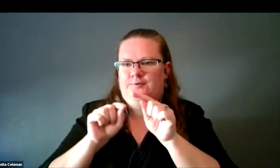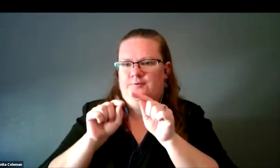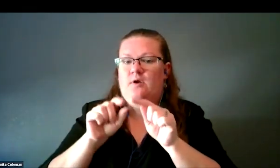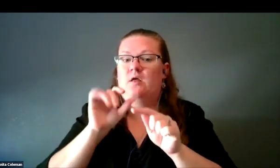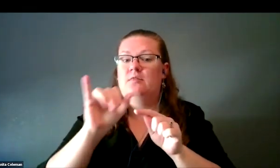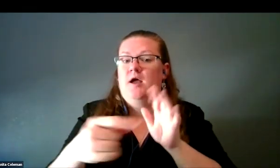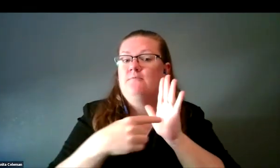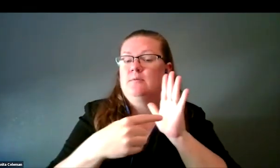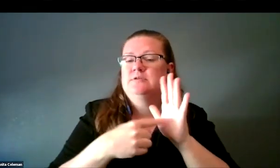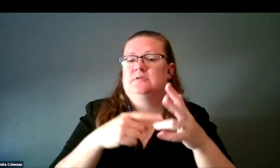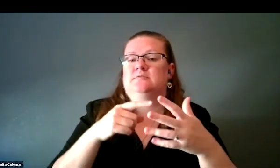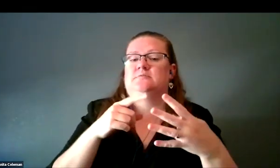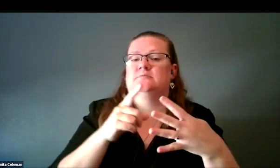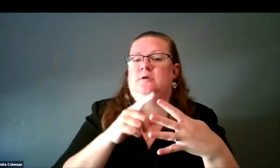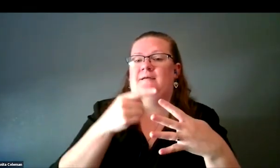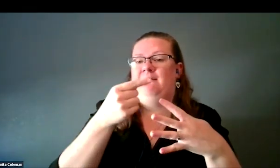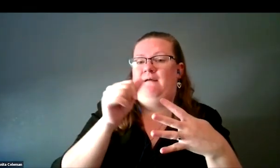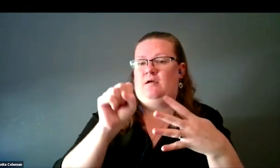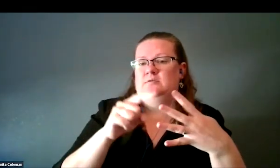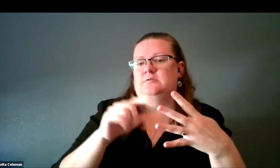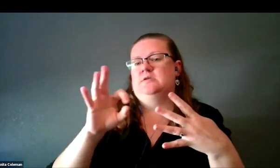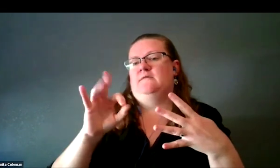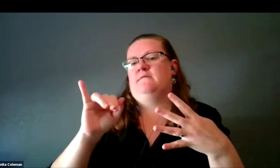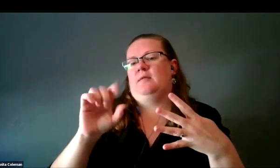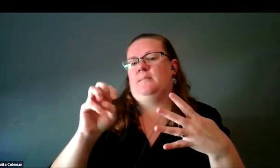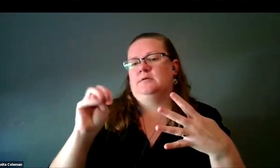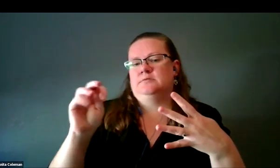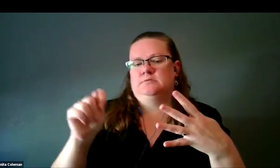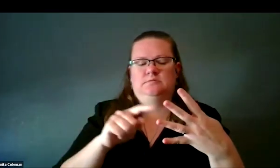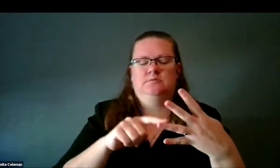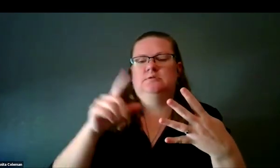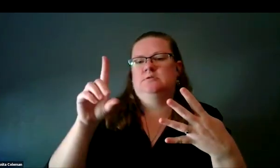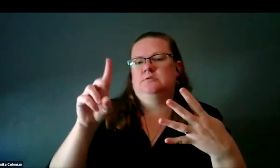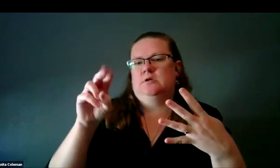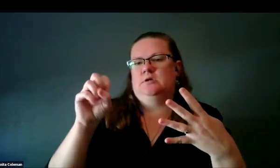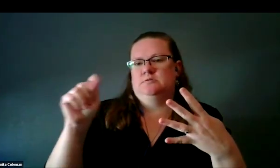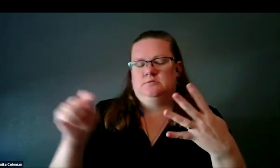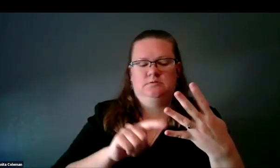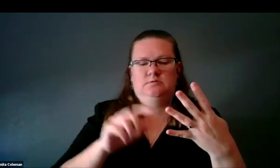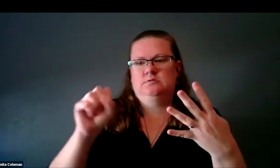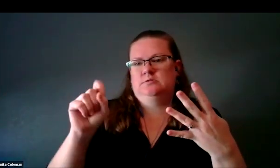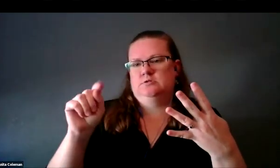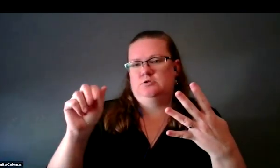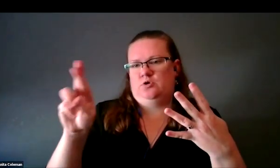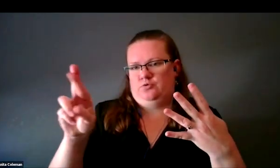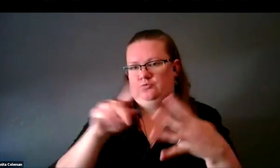Those represent gas, filament, dust, and stars, the components in the star cluster.